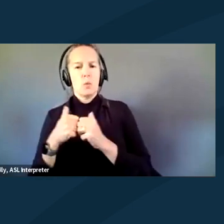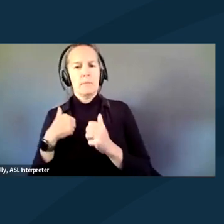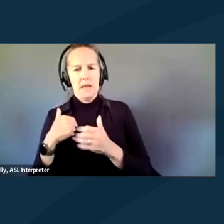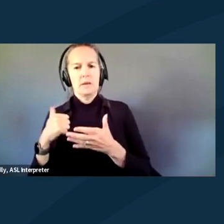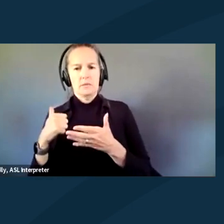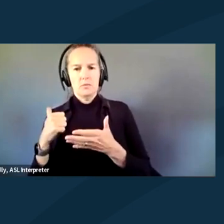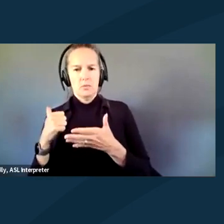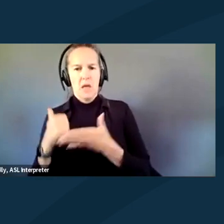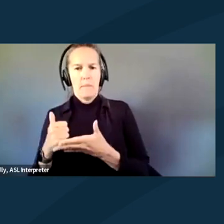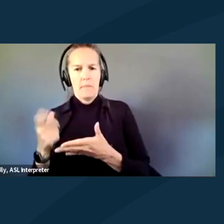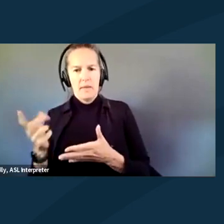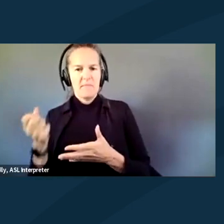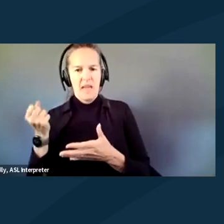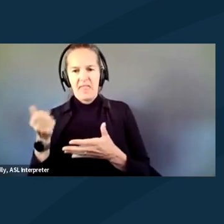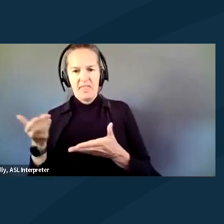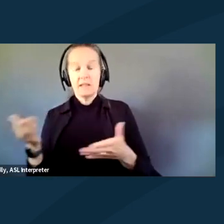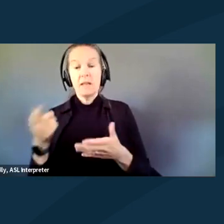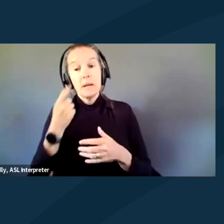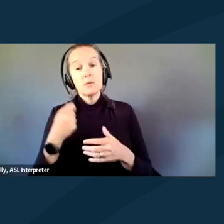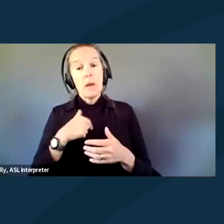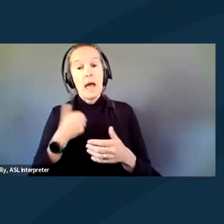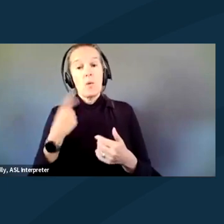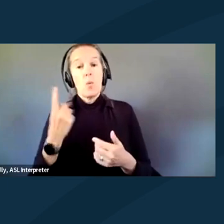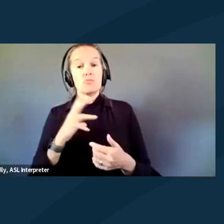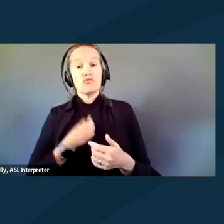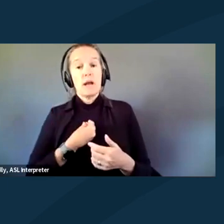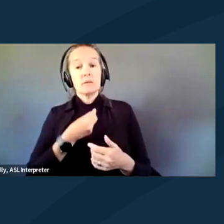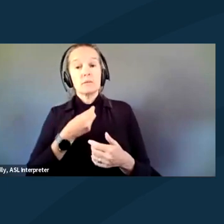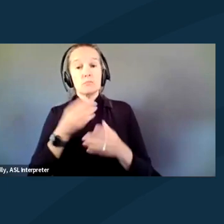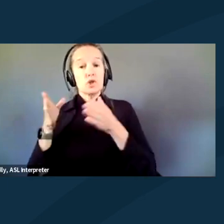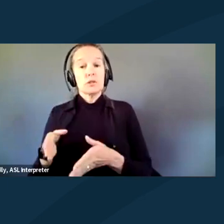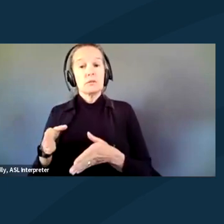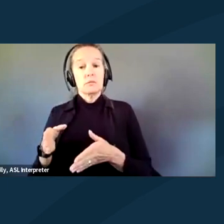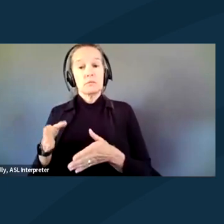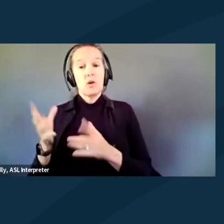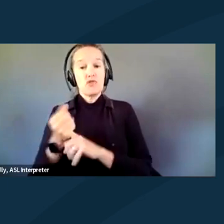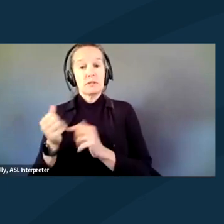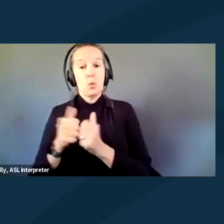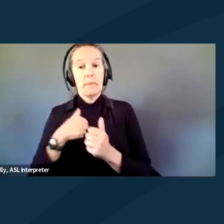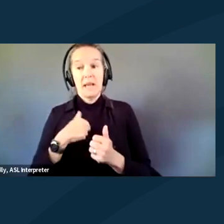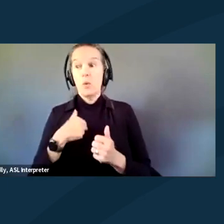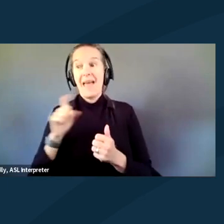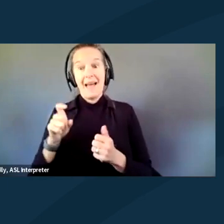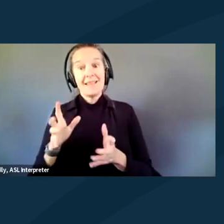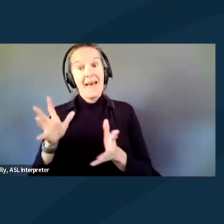we had a disabled person who's trans. So we had to advocate that she not be put in